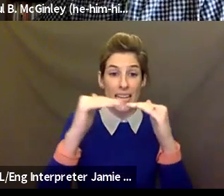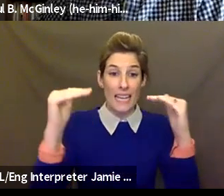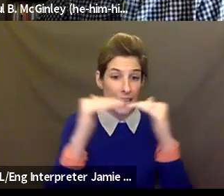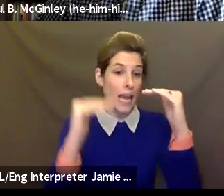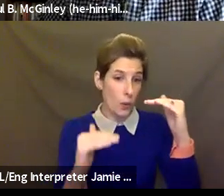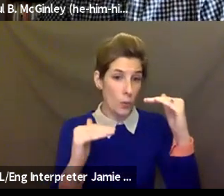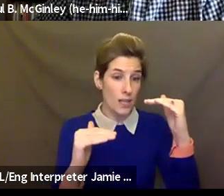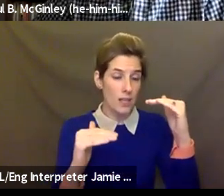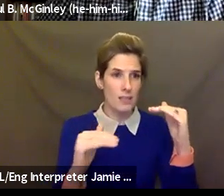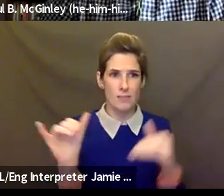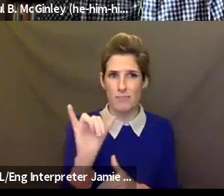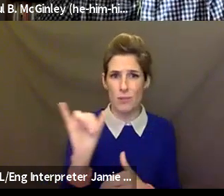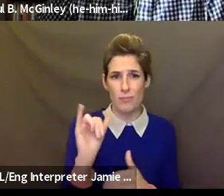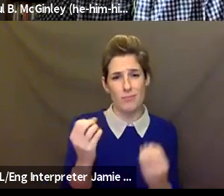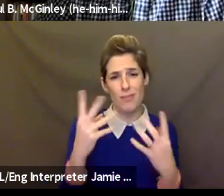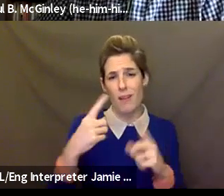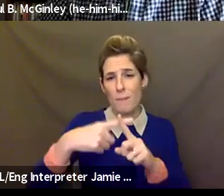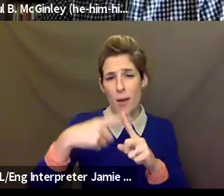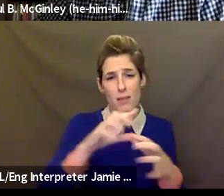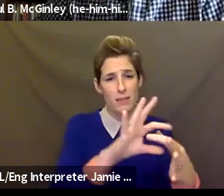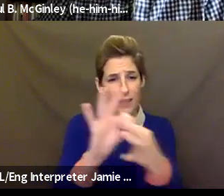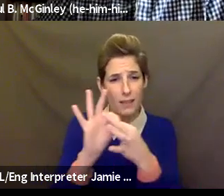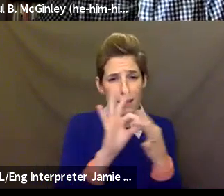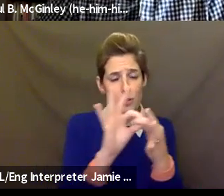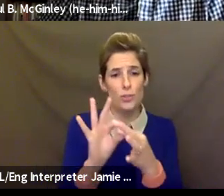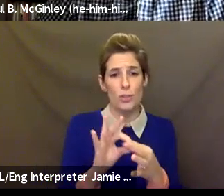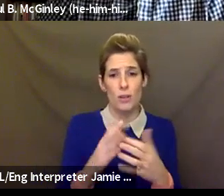So we need to continue that work. I think in the future, at